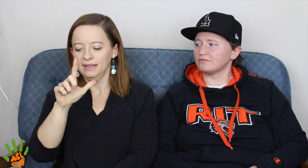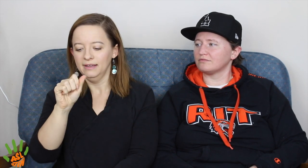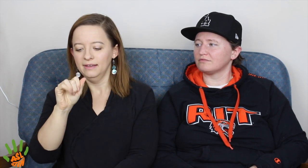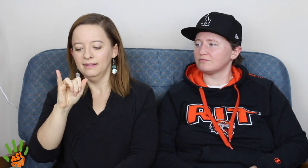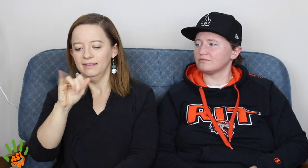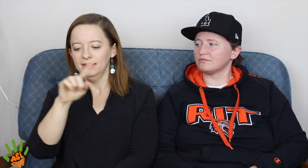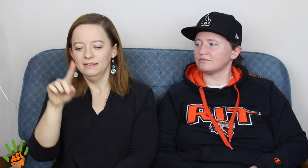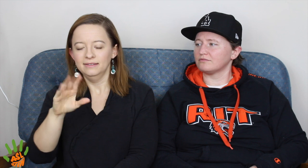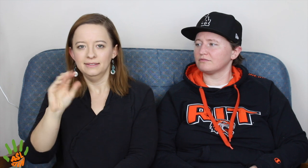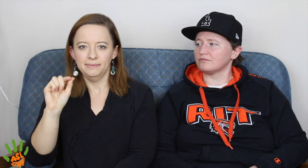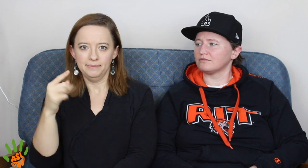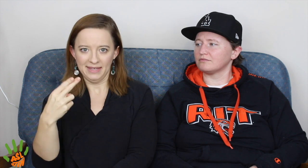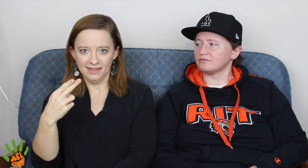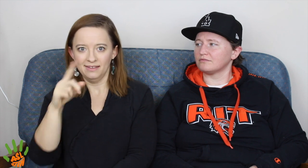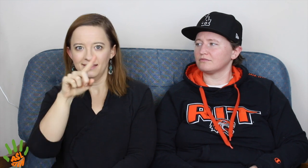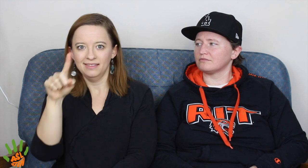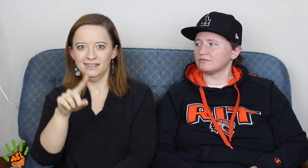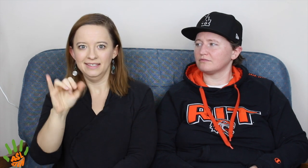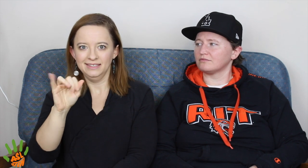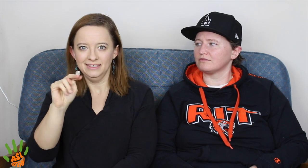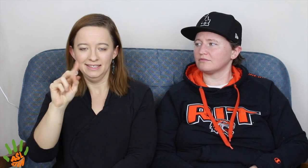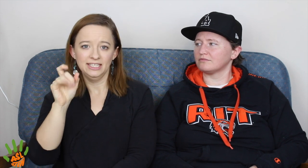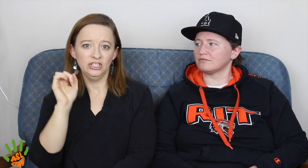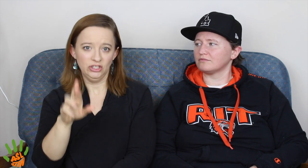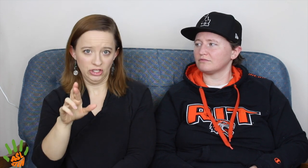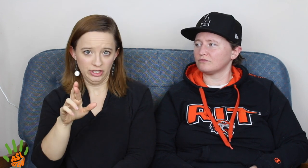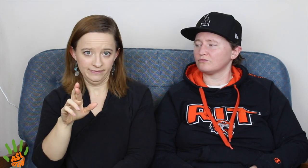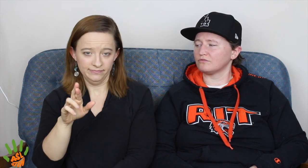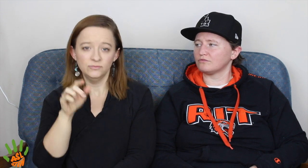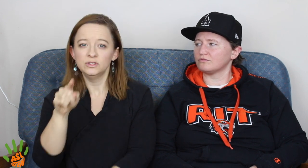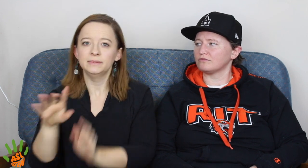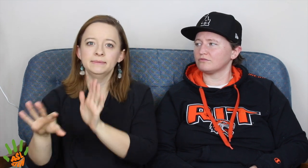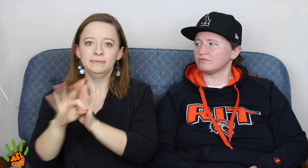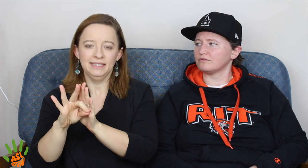Her name was Elizabeth Zinser.